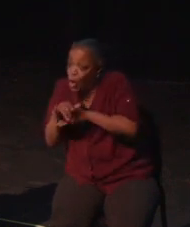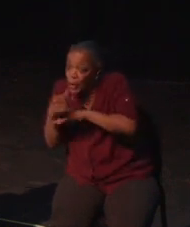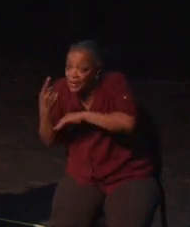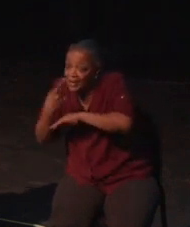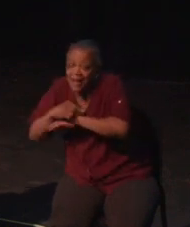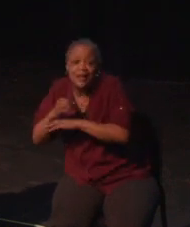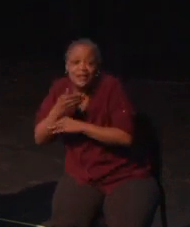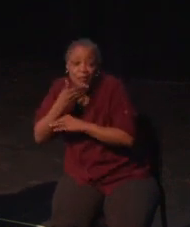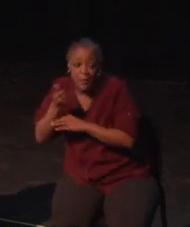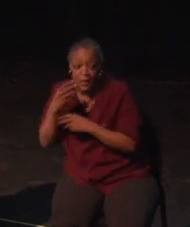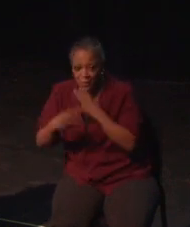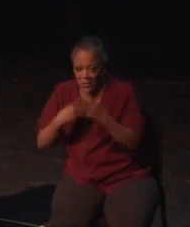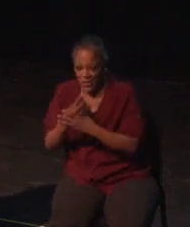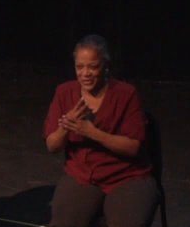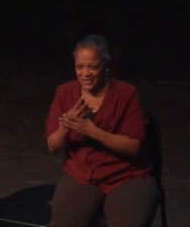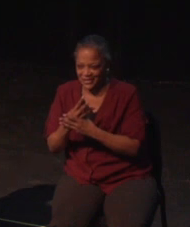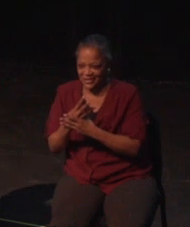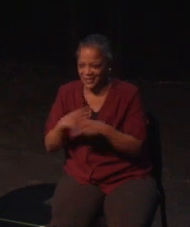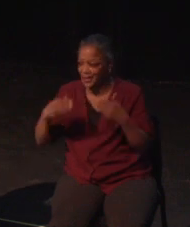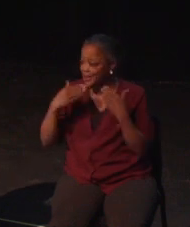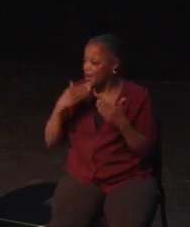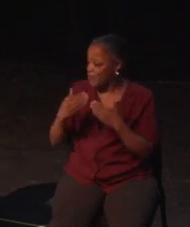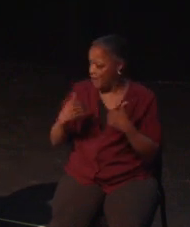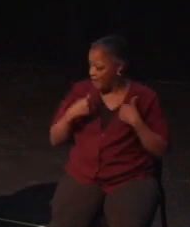Options are where it's at. Nier:Automata is a wonderful example.